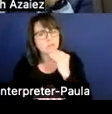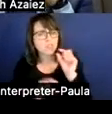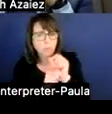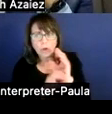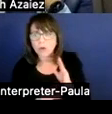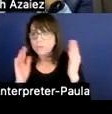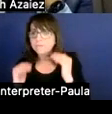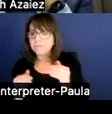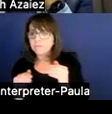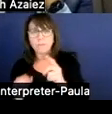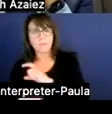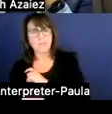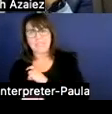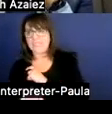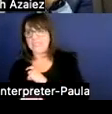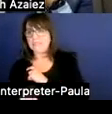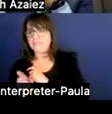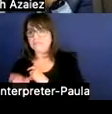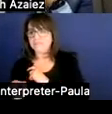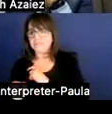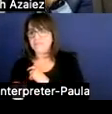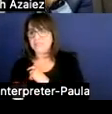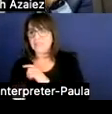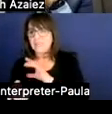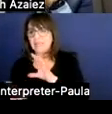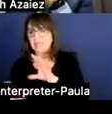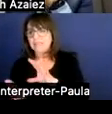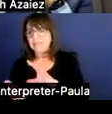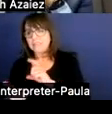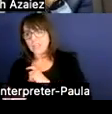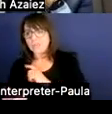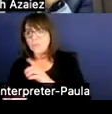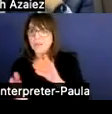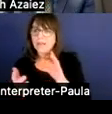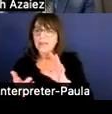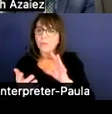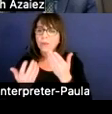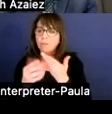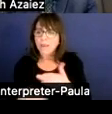that's a very niche type employee grouping in a school district. So we break them out separately